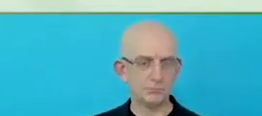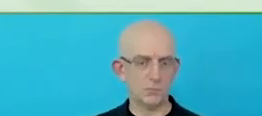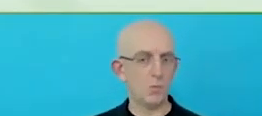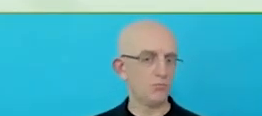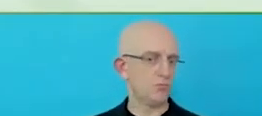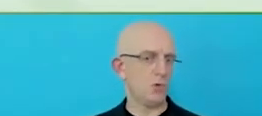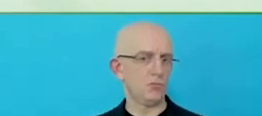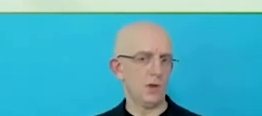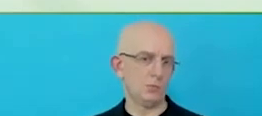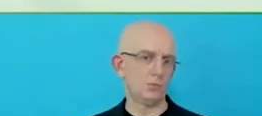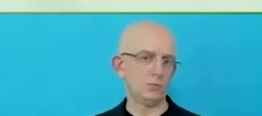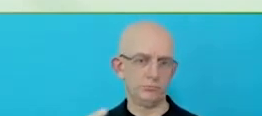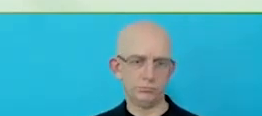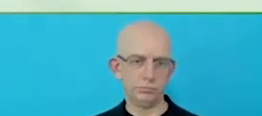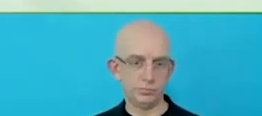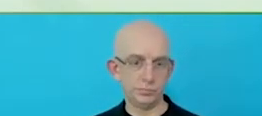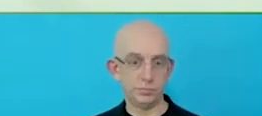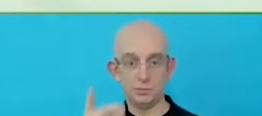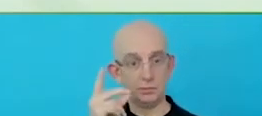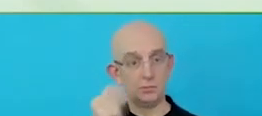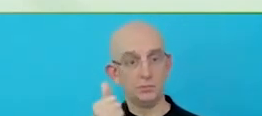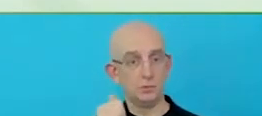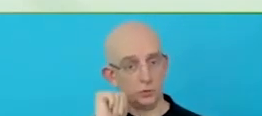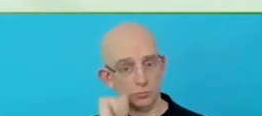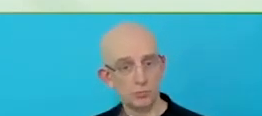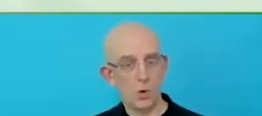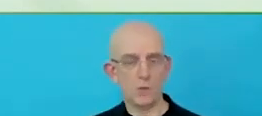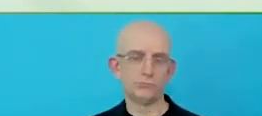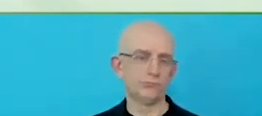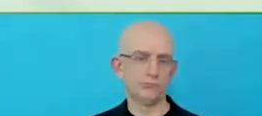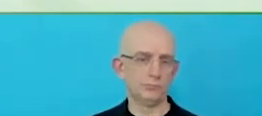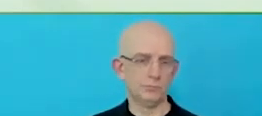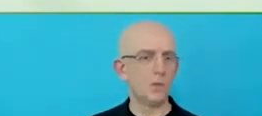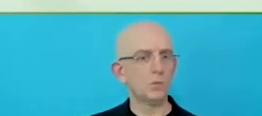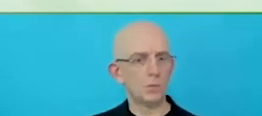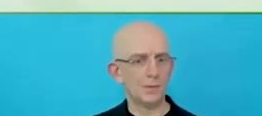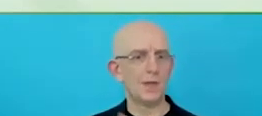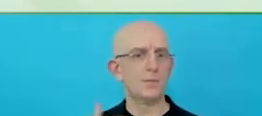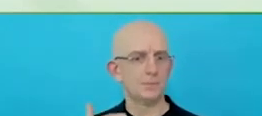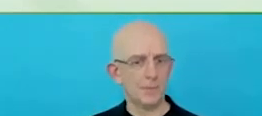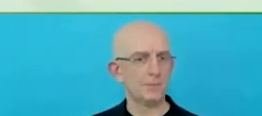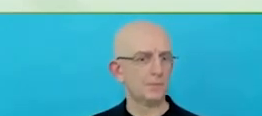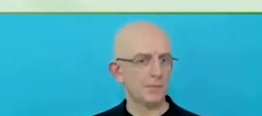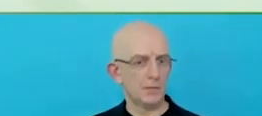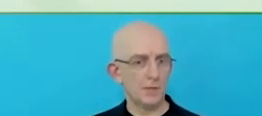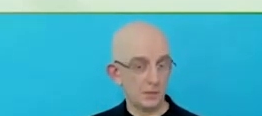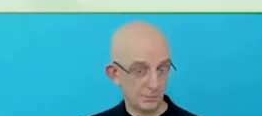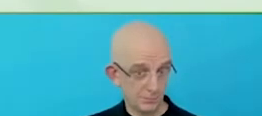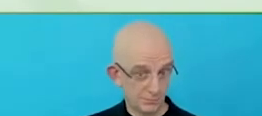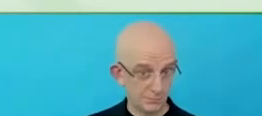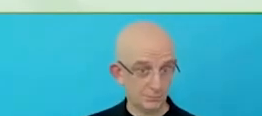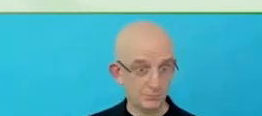Yes, that is kind of like the goal and that will continue to be the goal, as long as we are working in the space.